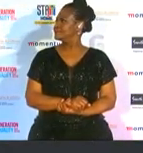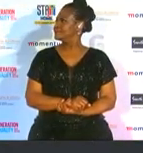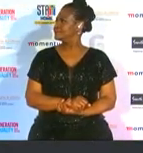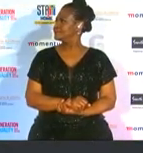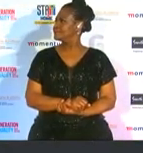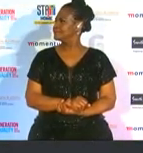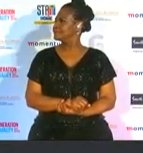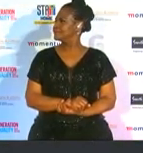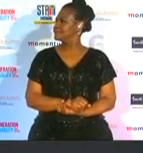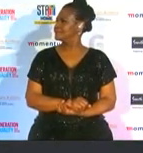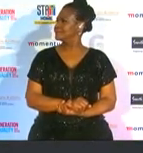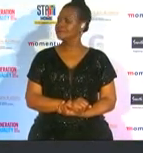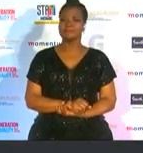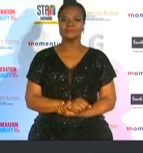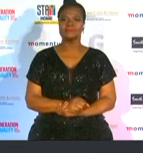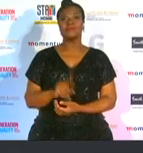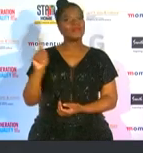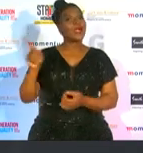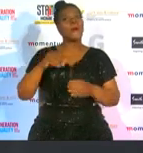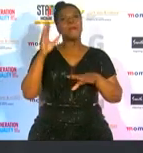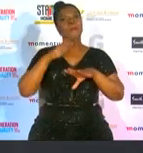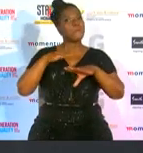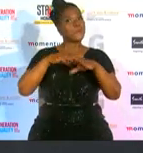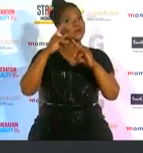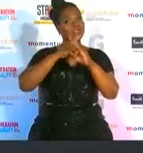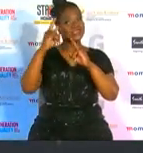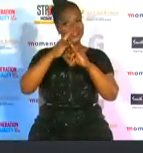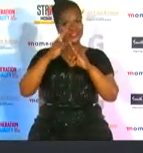was the most successful female athlete in south african school squash team